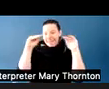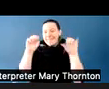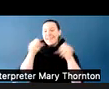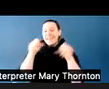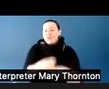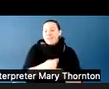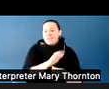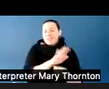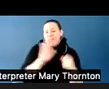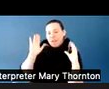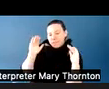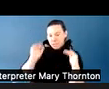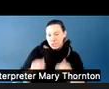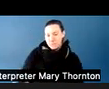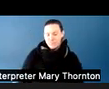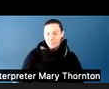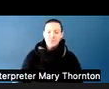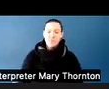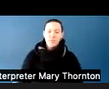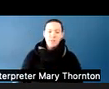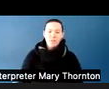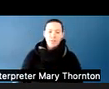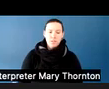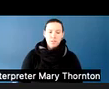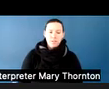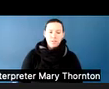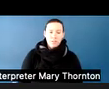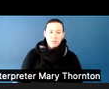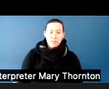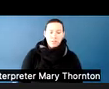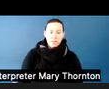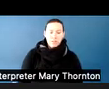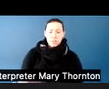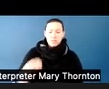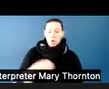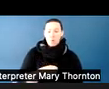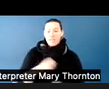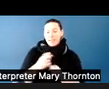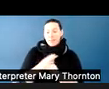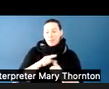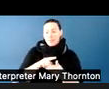So we can utilize these strategies with everyone. And then there are some more individualized strategies